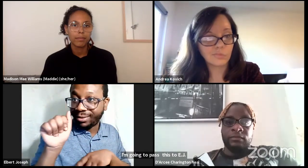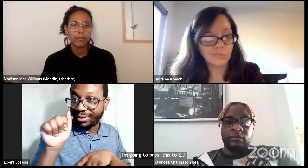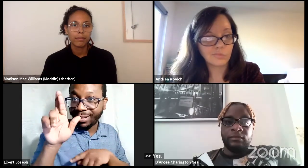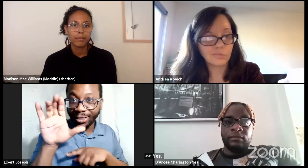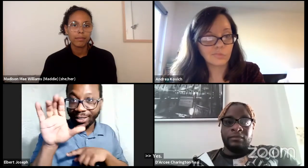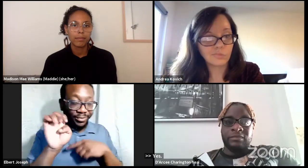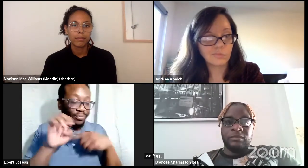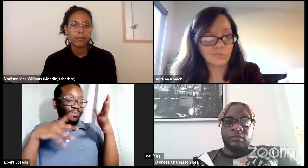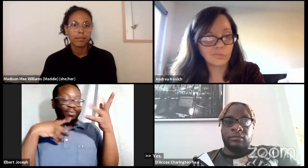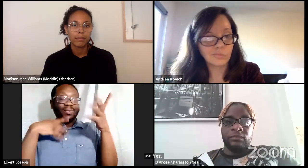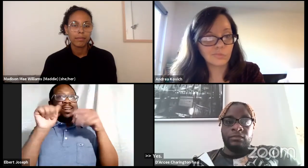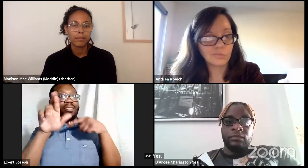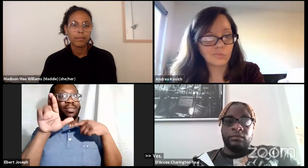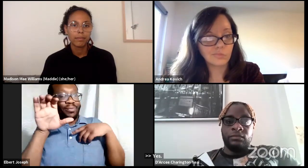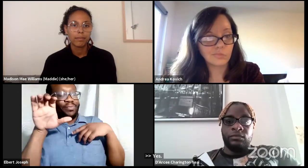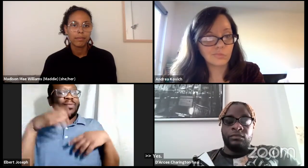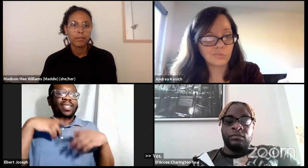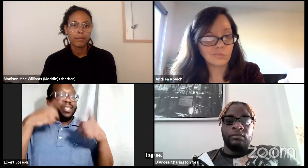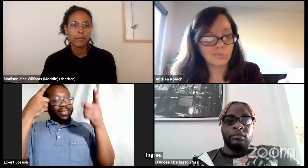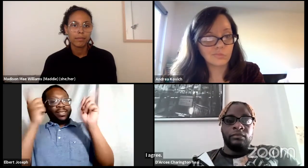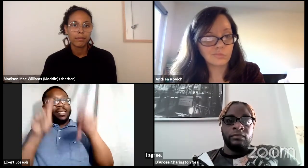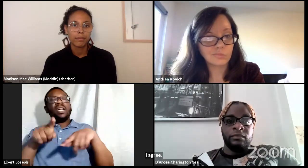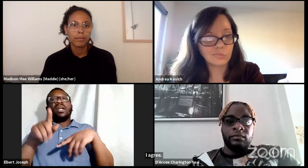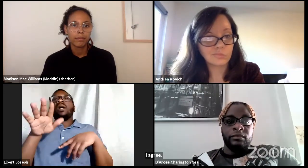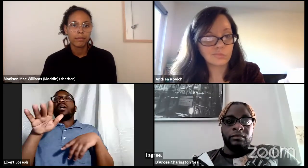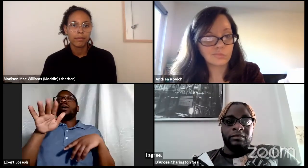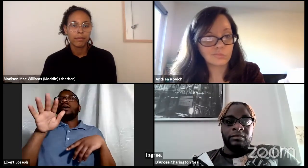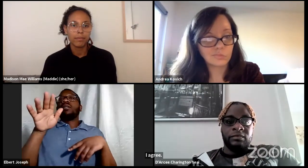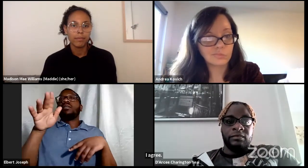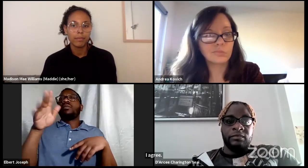I agree with you 100% D'Arcee.